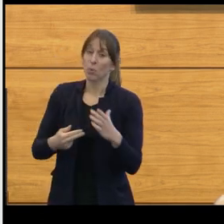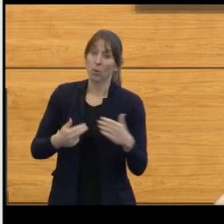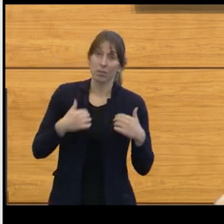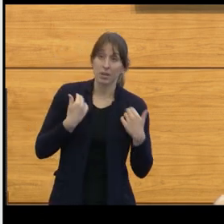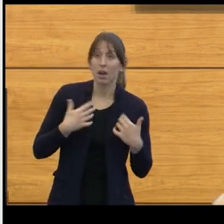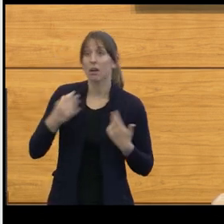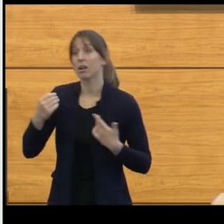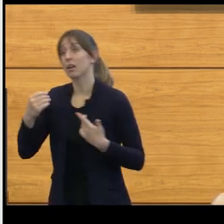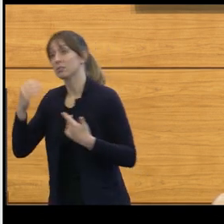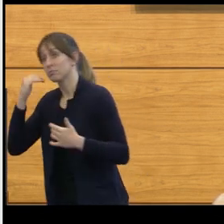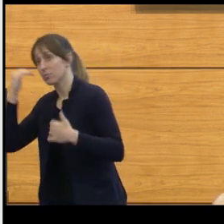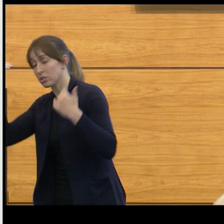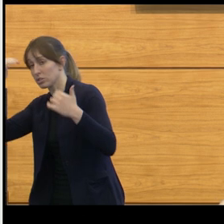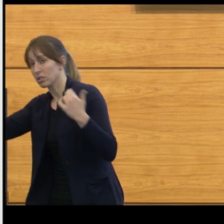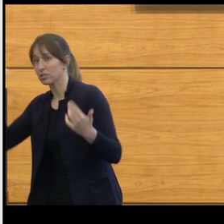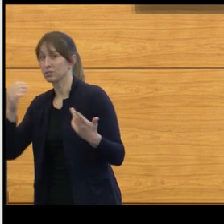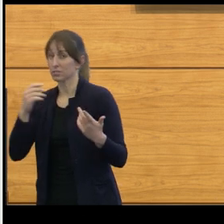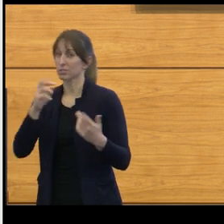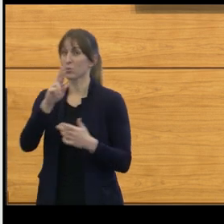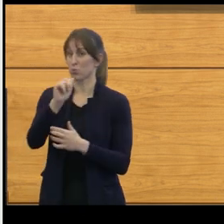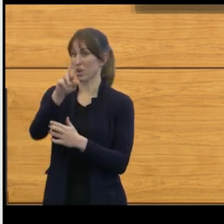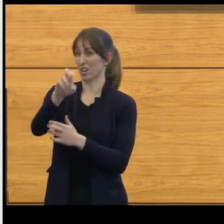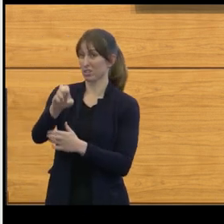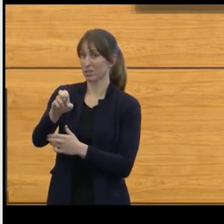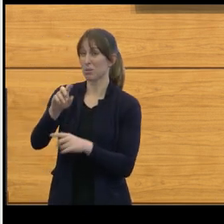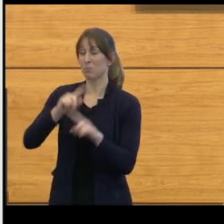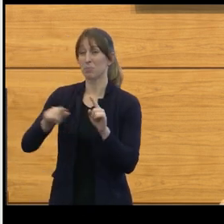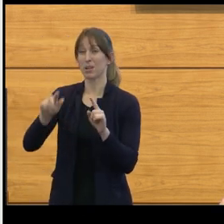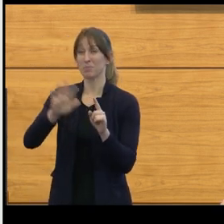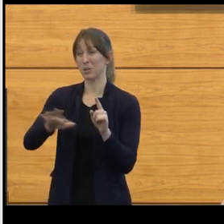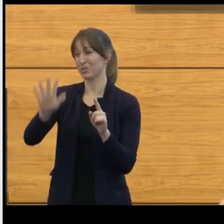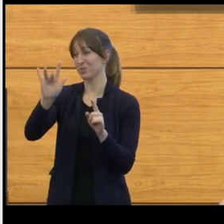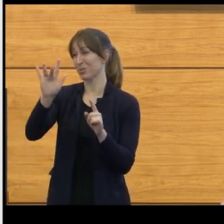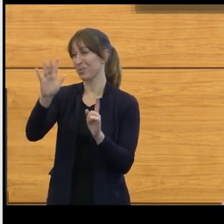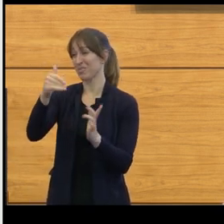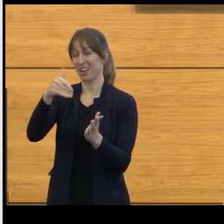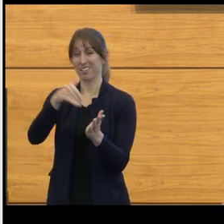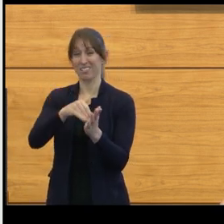are pretty rare, about 25,000 of them in the United States in a given year.